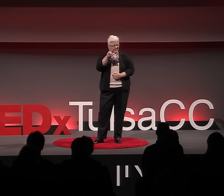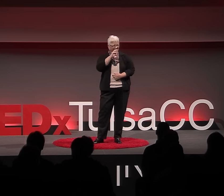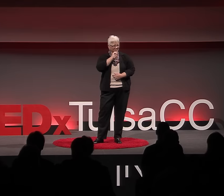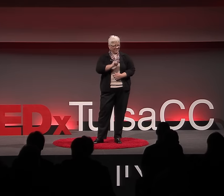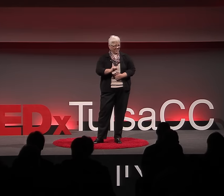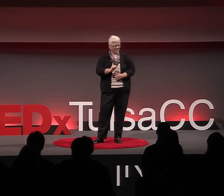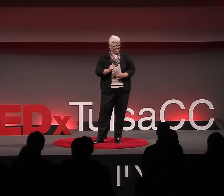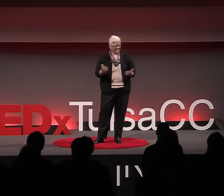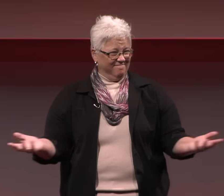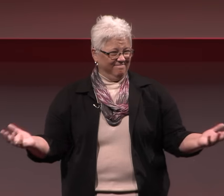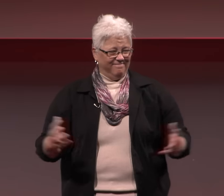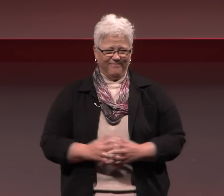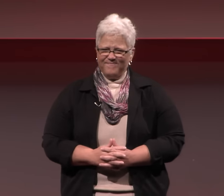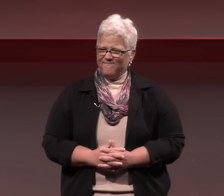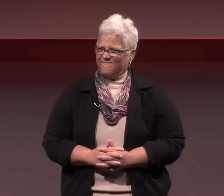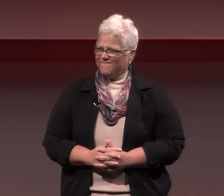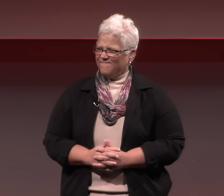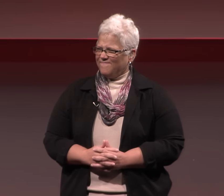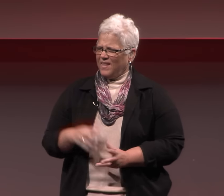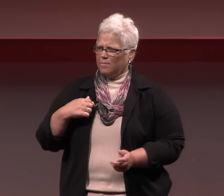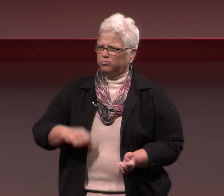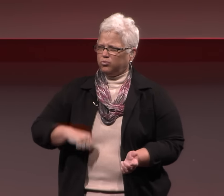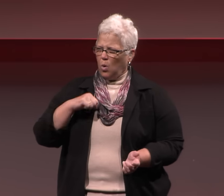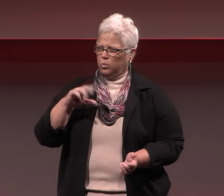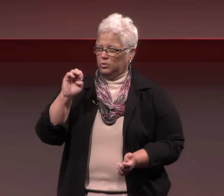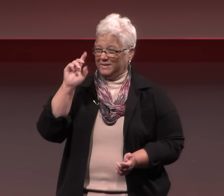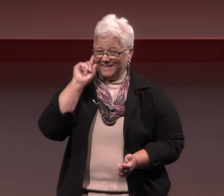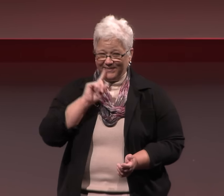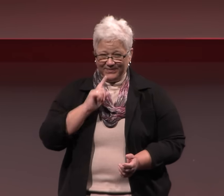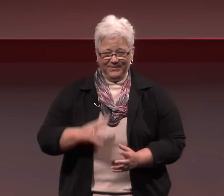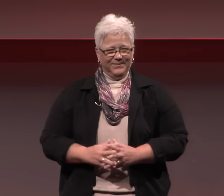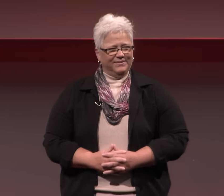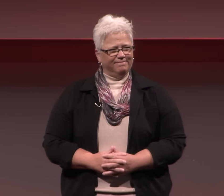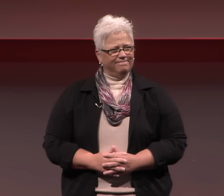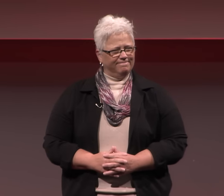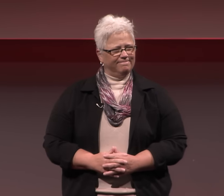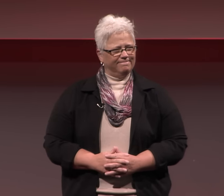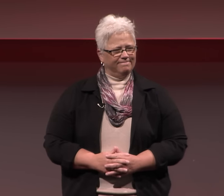Today, I'm 53 years old. I'm proud to be Deaf.